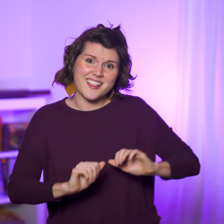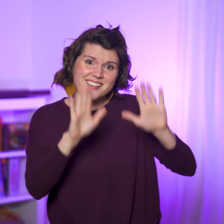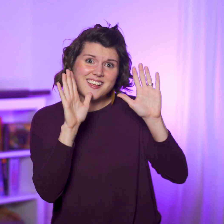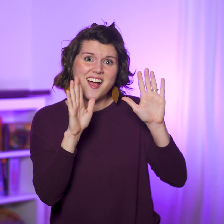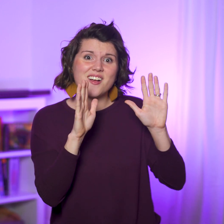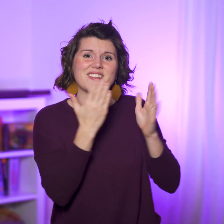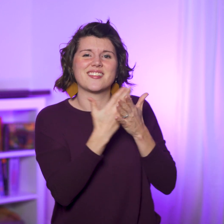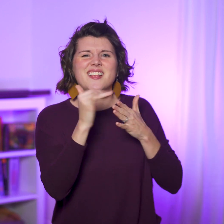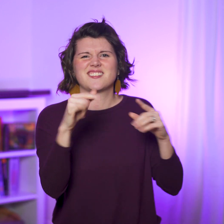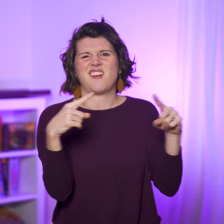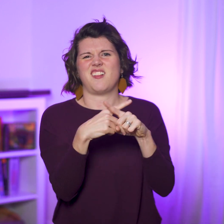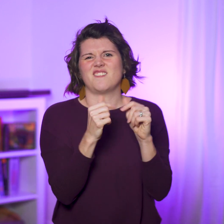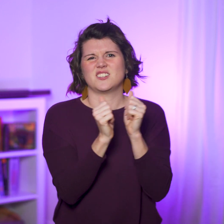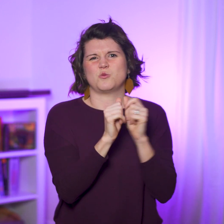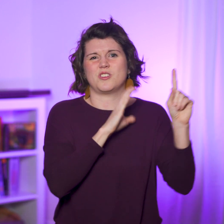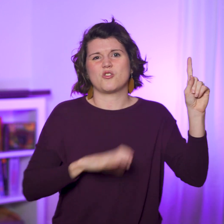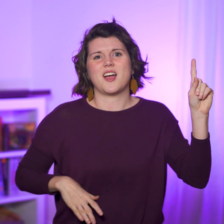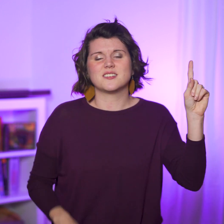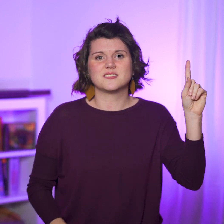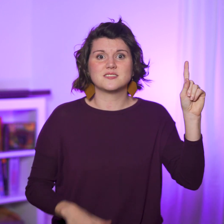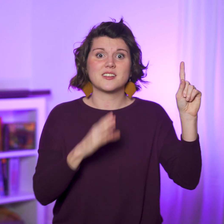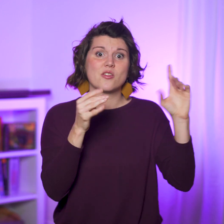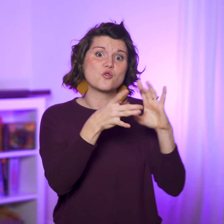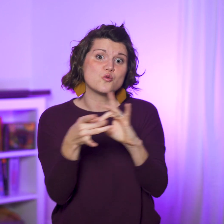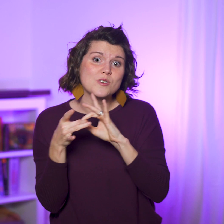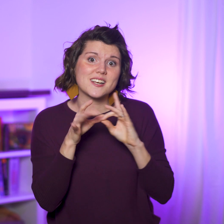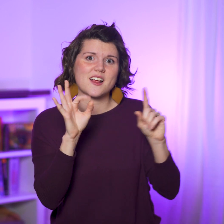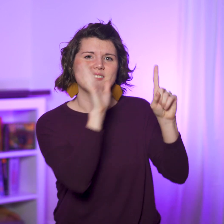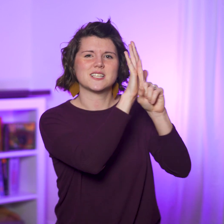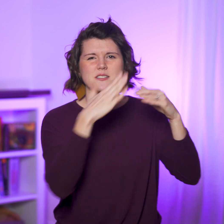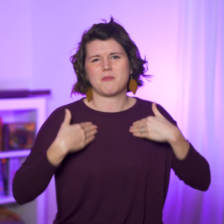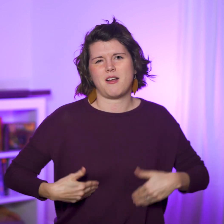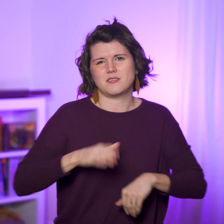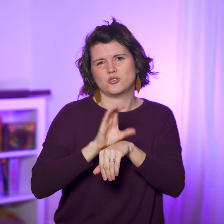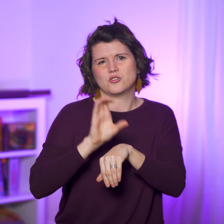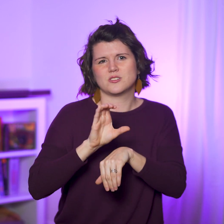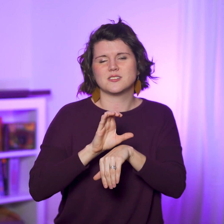lay down are things that conflict with Christ and the unity of His body.